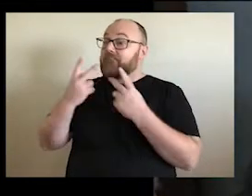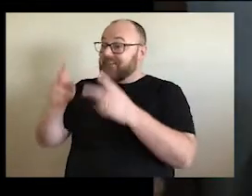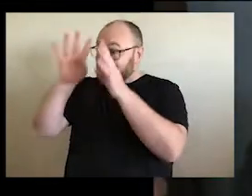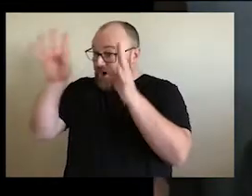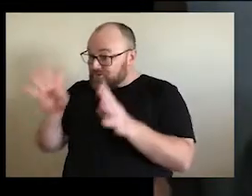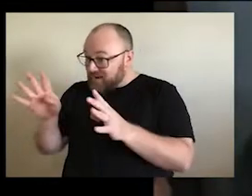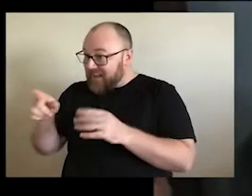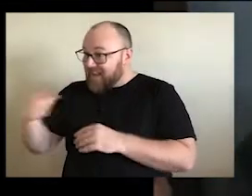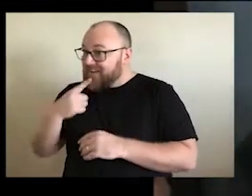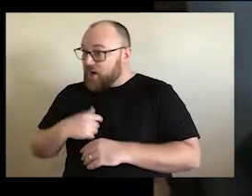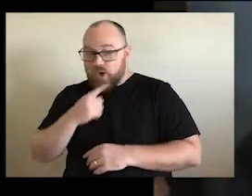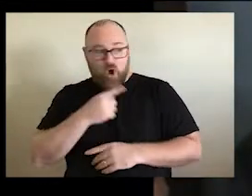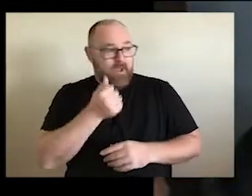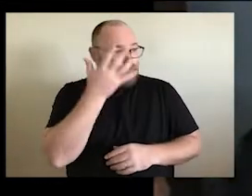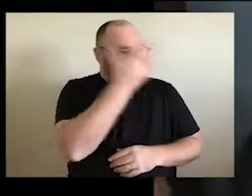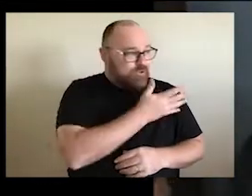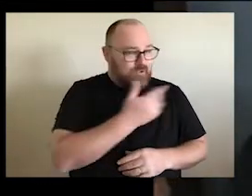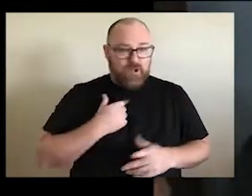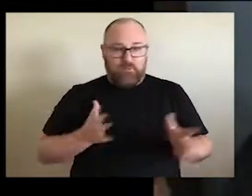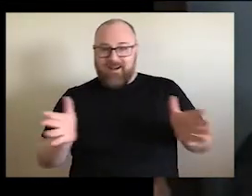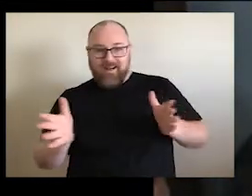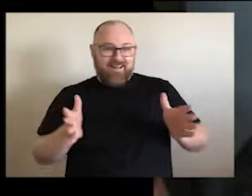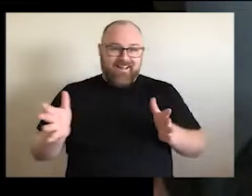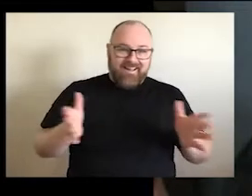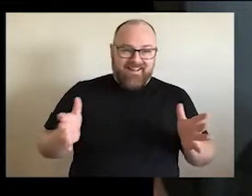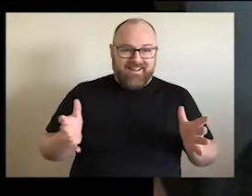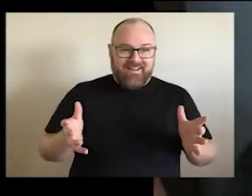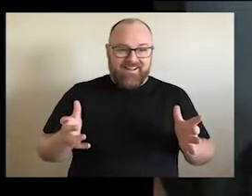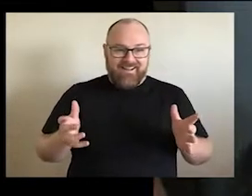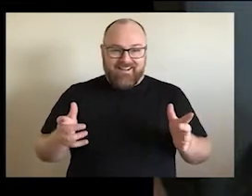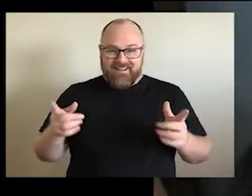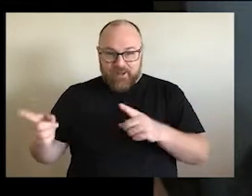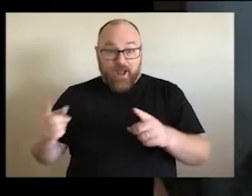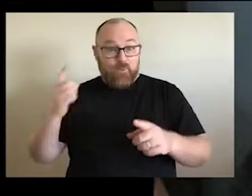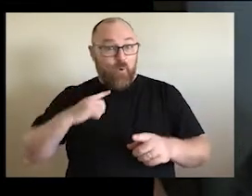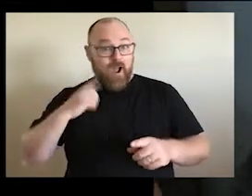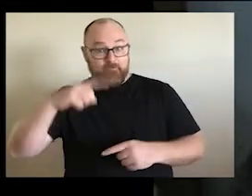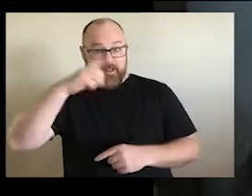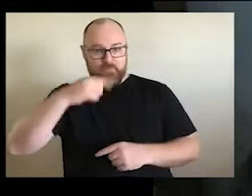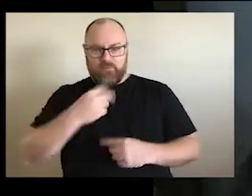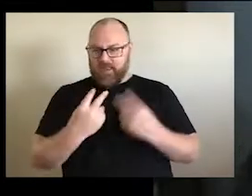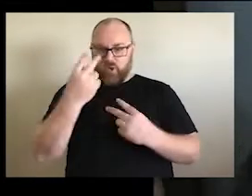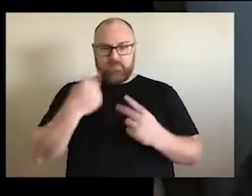you say I've been with the Aboriginal people too long. So I'm more Aboriginal there and when I'm with white people they say